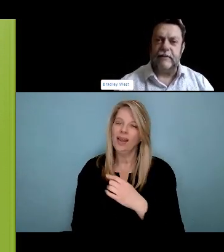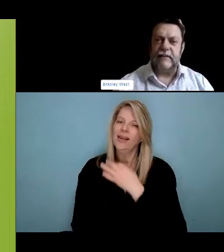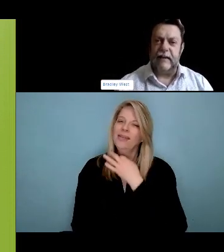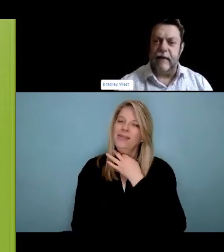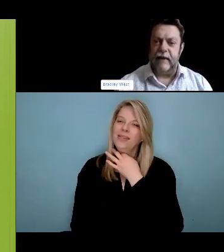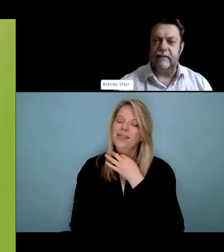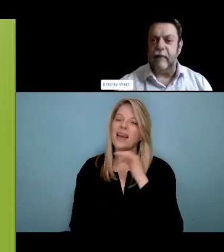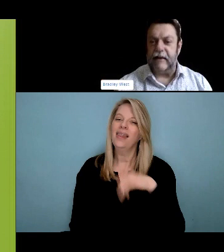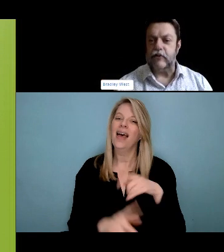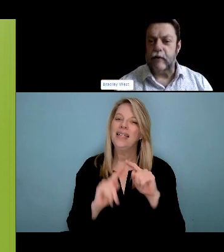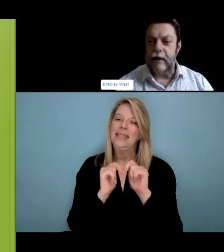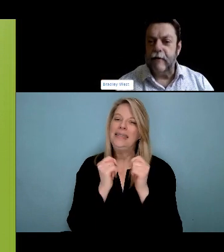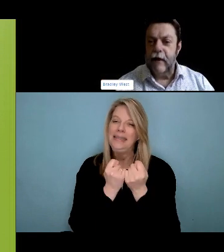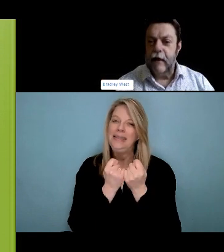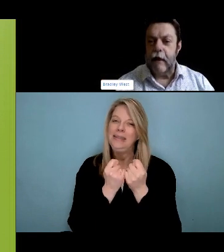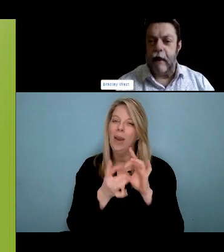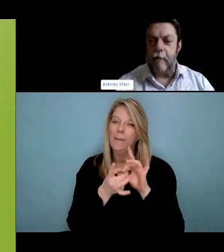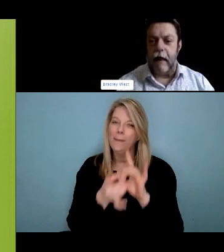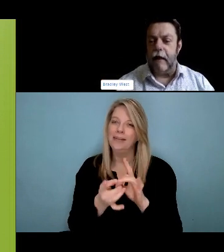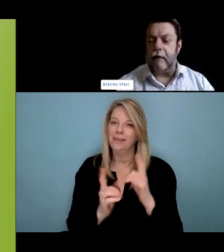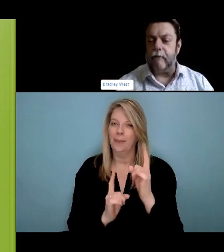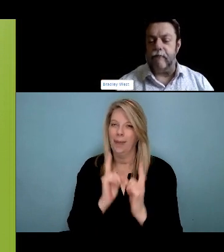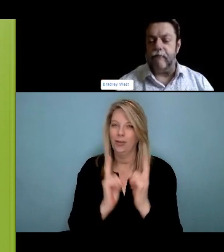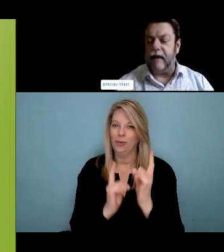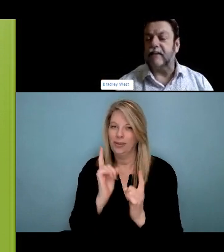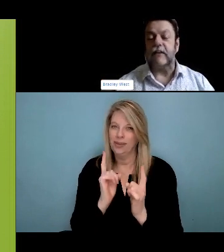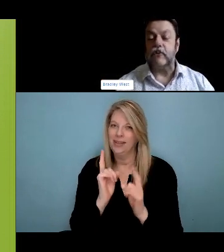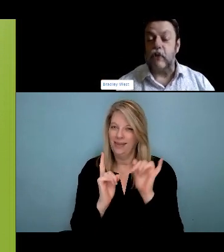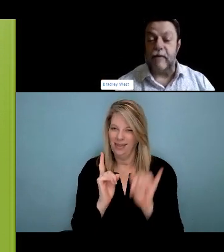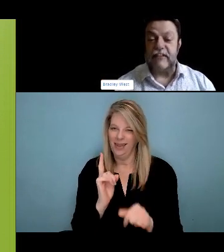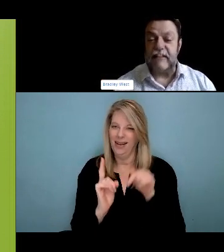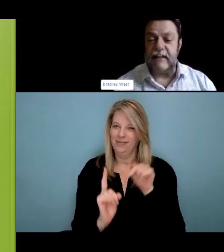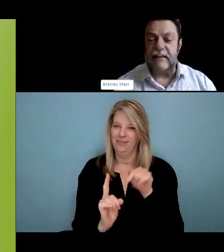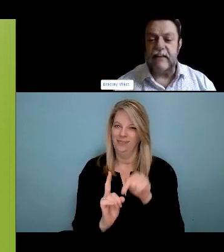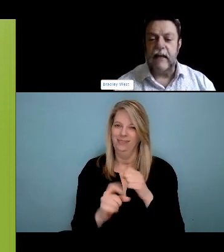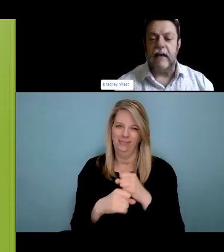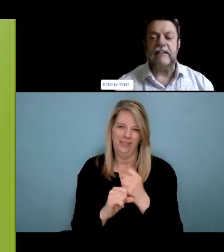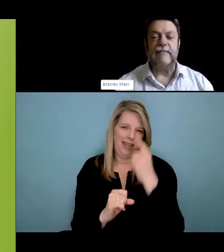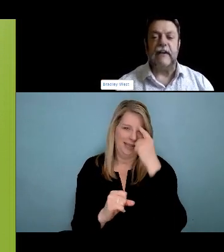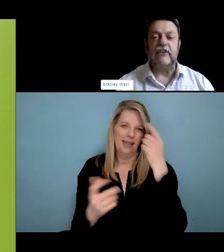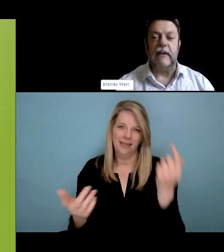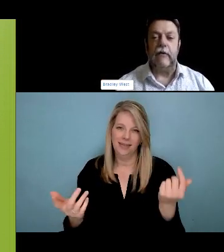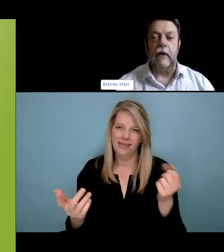When the elder said when you're given a name, you're given a new identity that will really